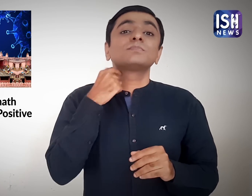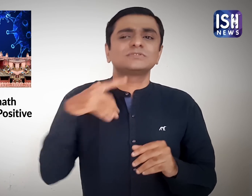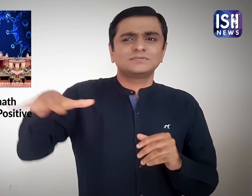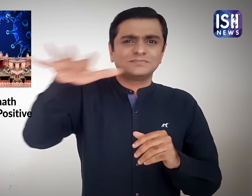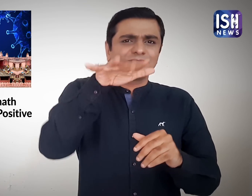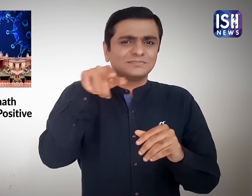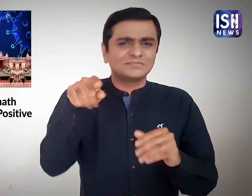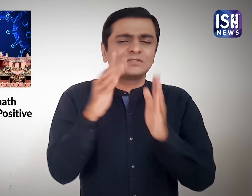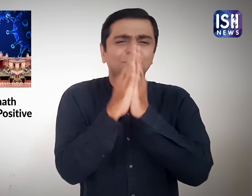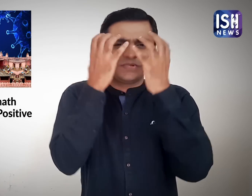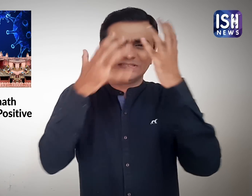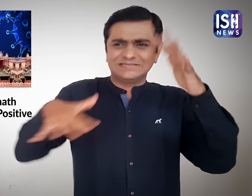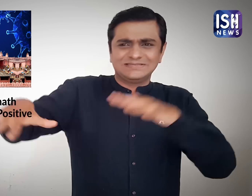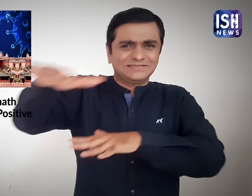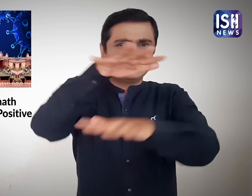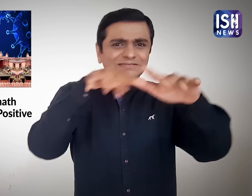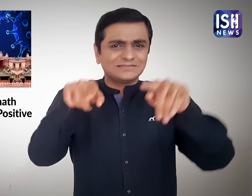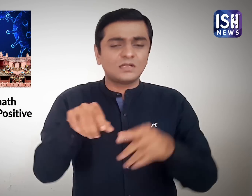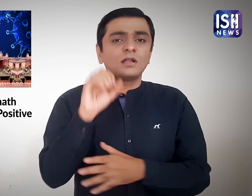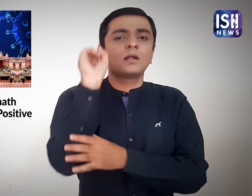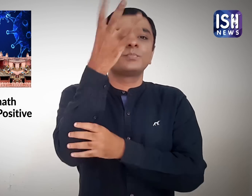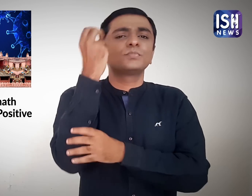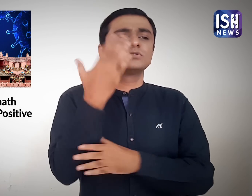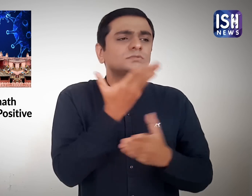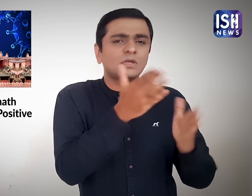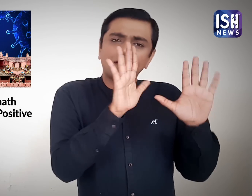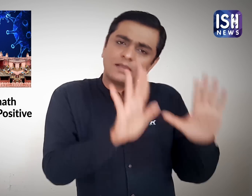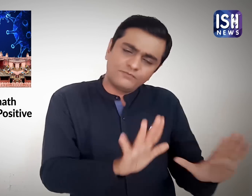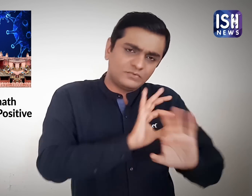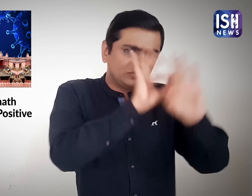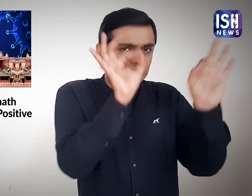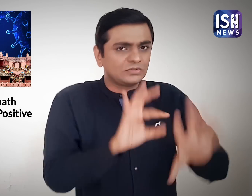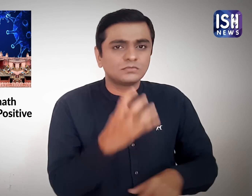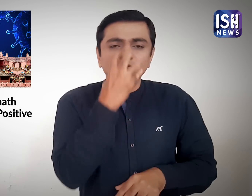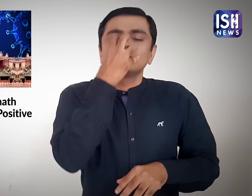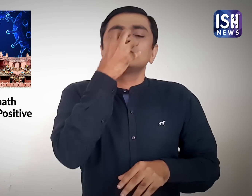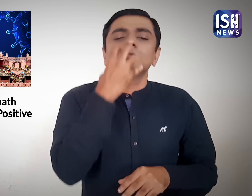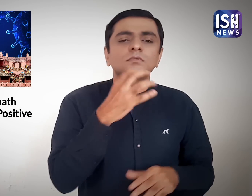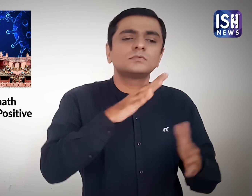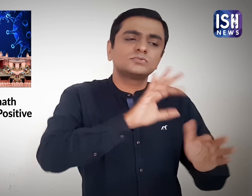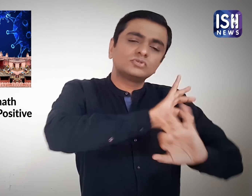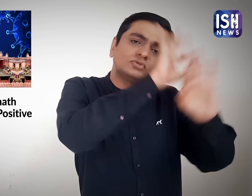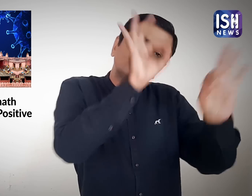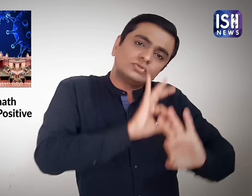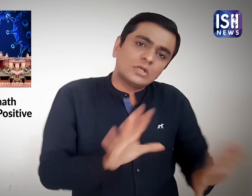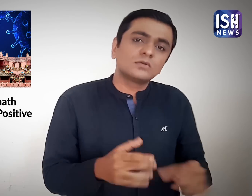Puri officials said a dedicated ambulance equipped with a ventilator are ready.